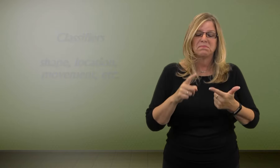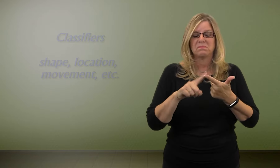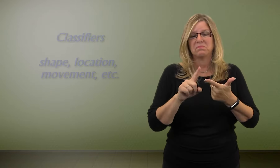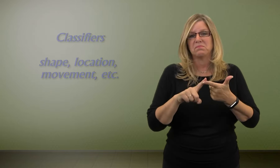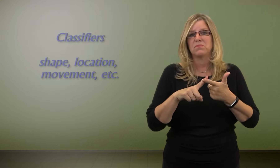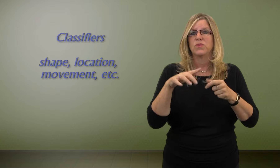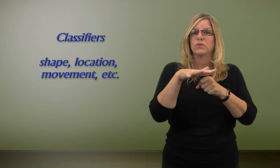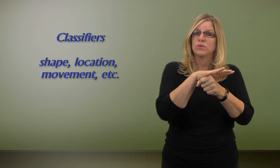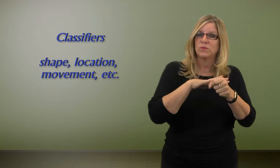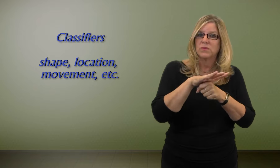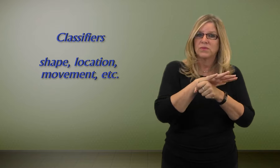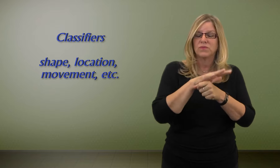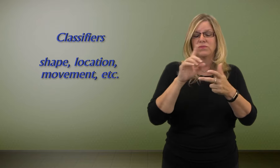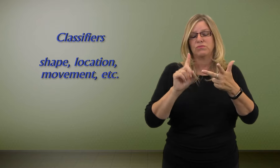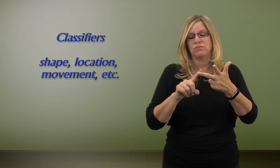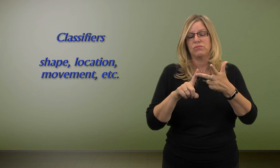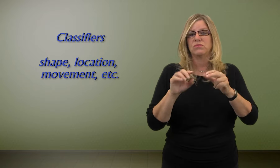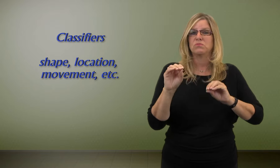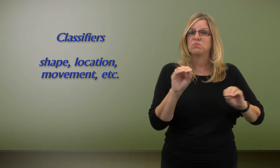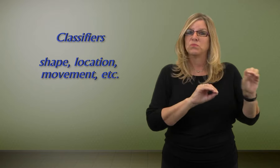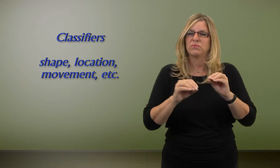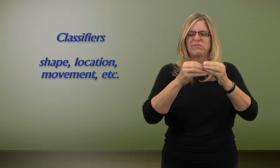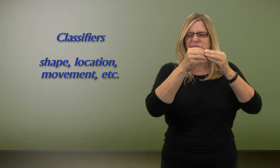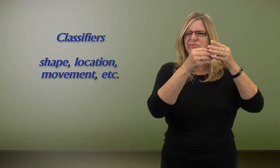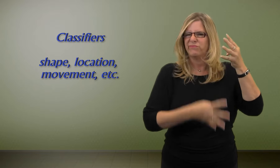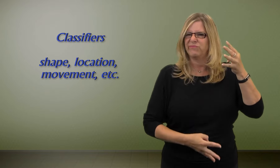That can include shape, location, movement,